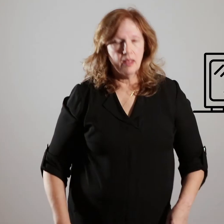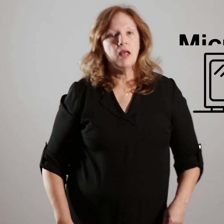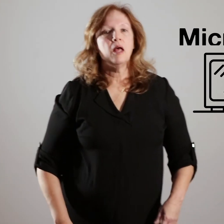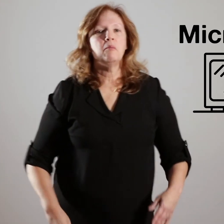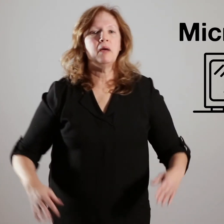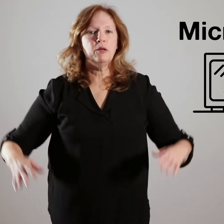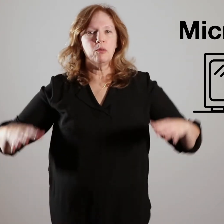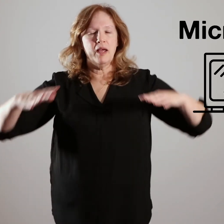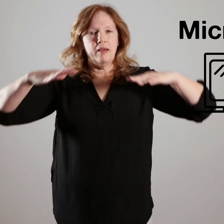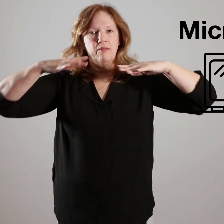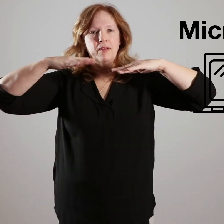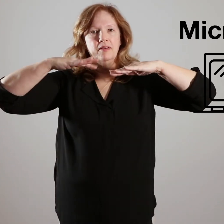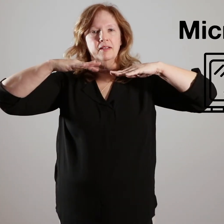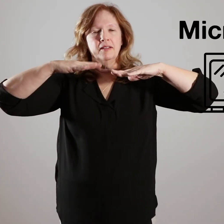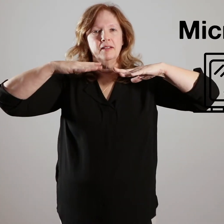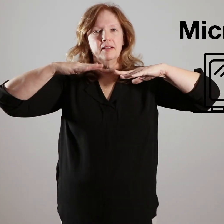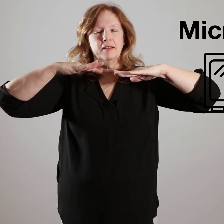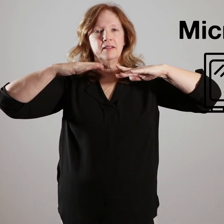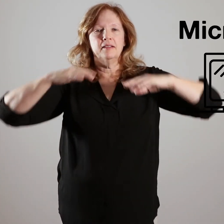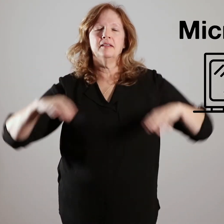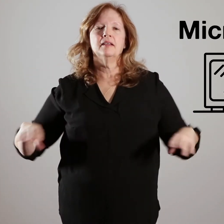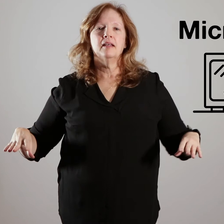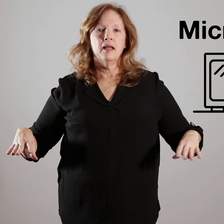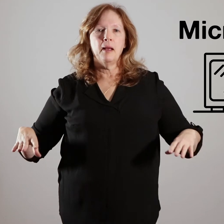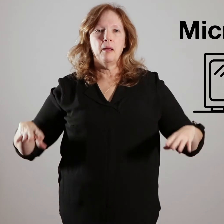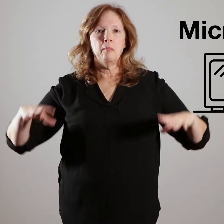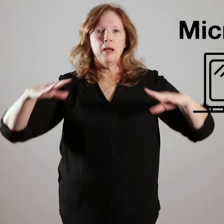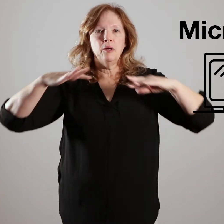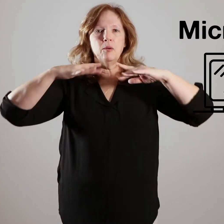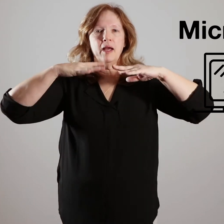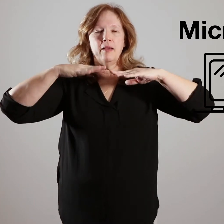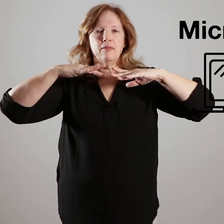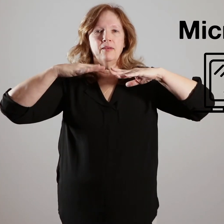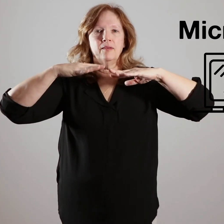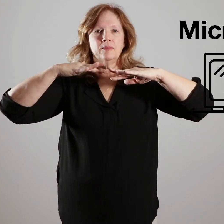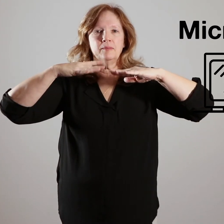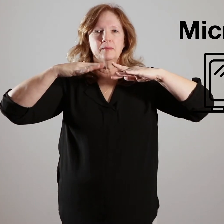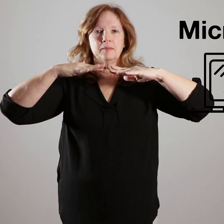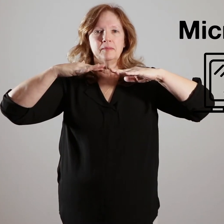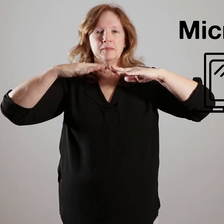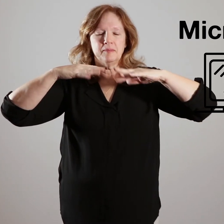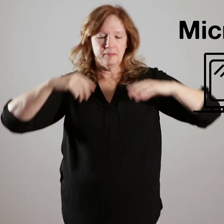[person signing microwave] microwave